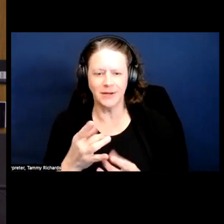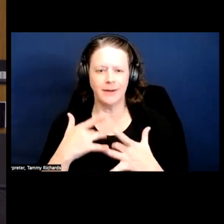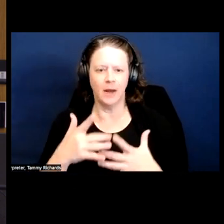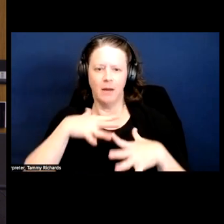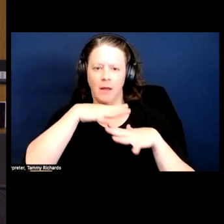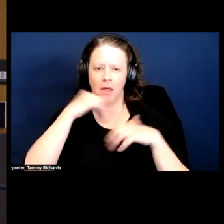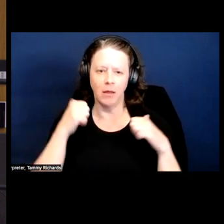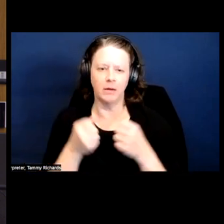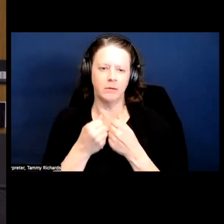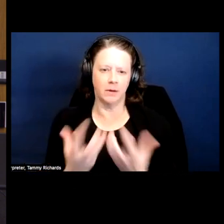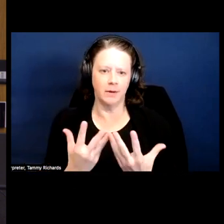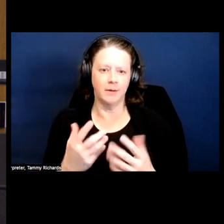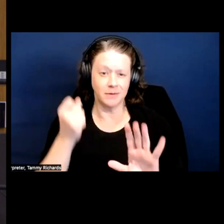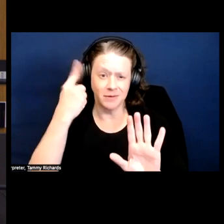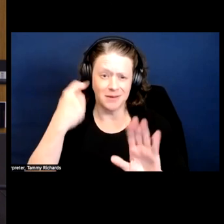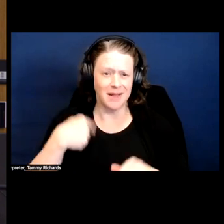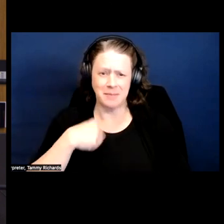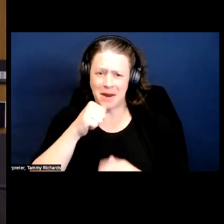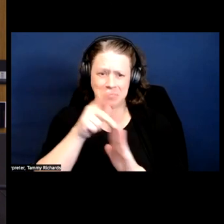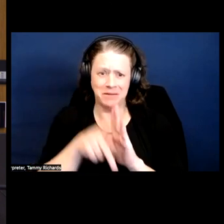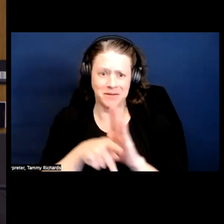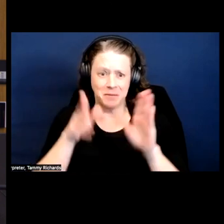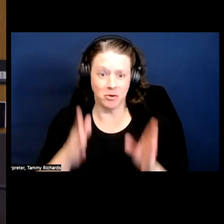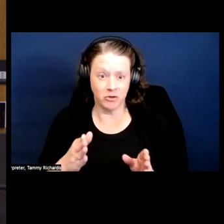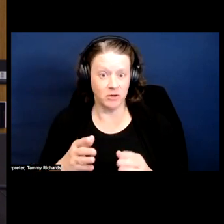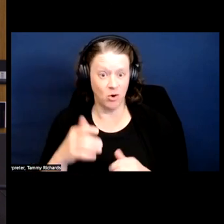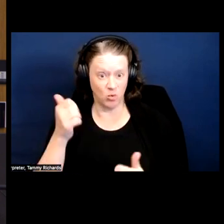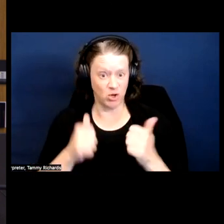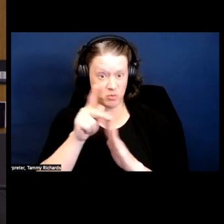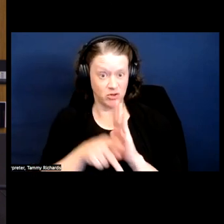Like, I'm not a policy person, I can't tell you what policies are going to change the world.